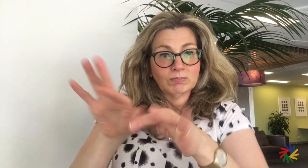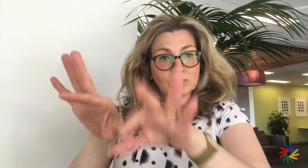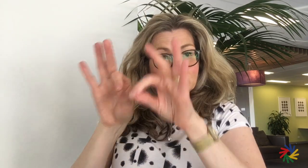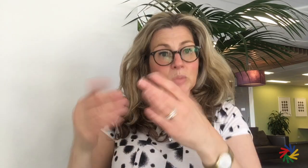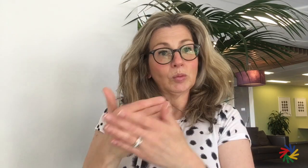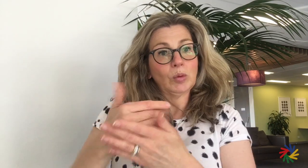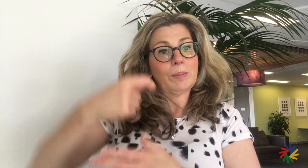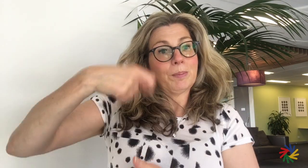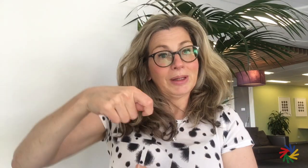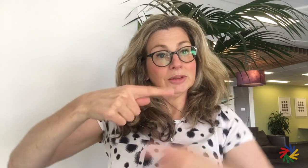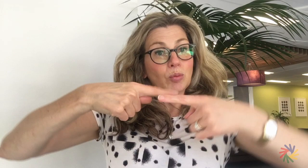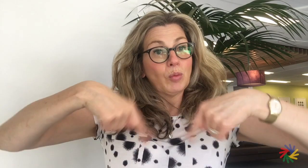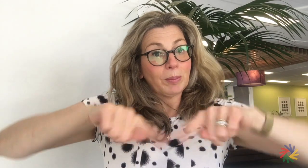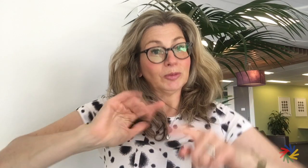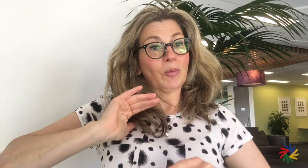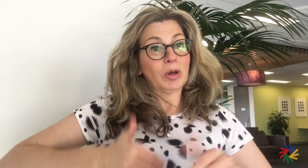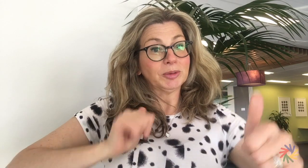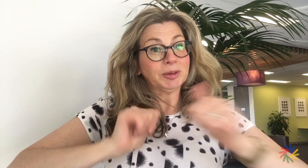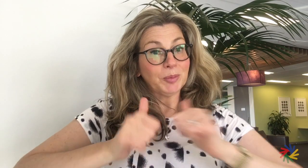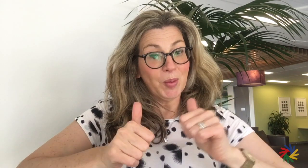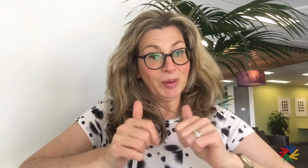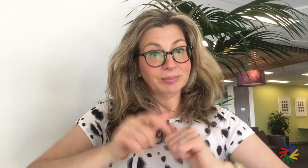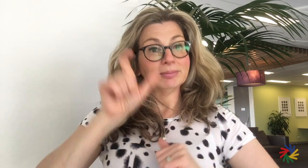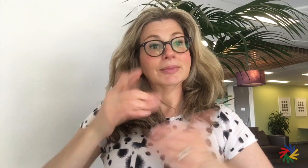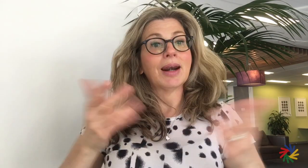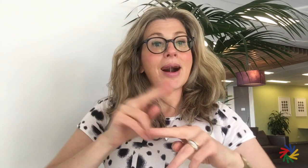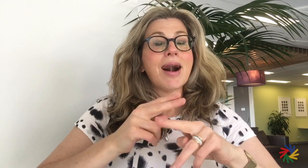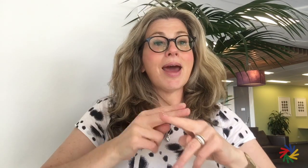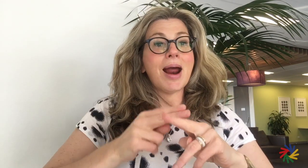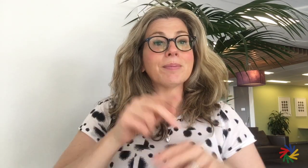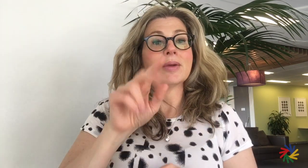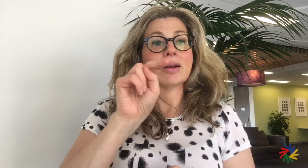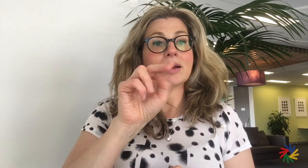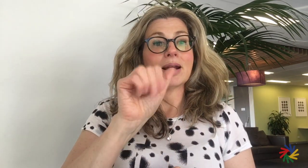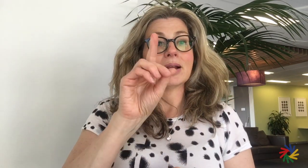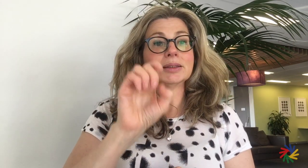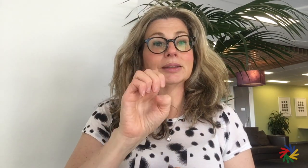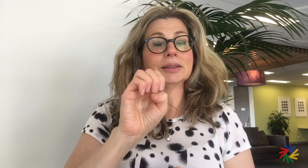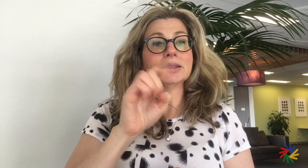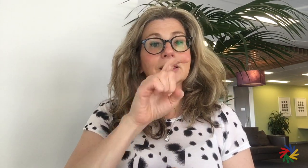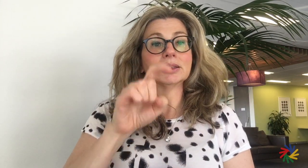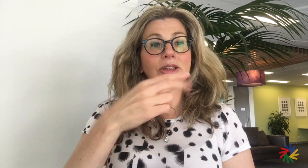The ICSD Executive Board have endorsed the appointment of Ms. Nadezhda Shakbazyan